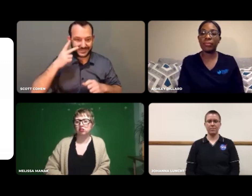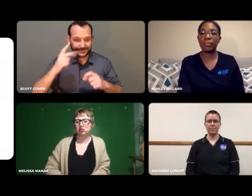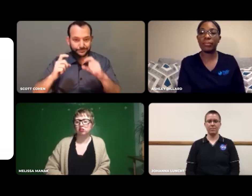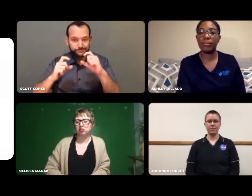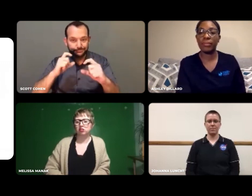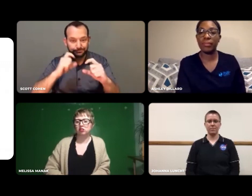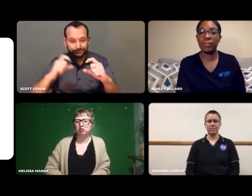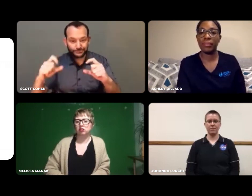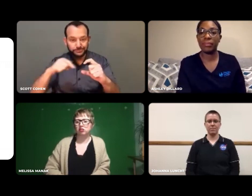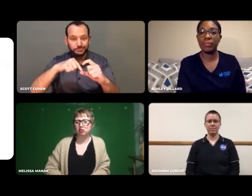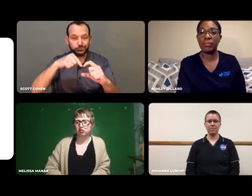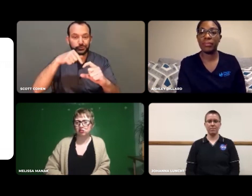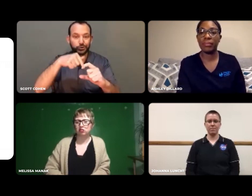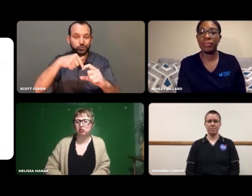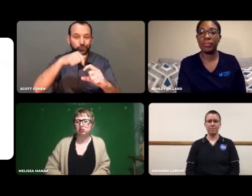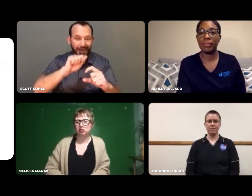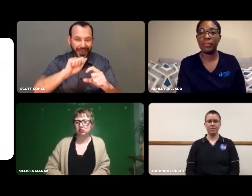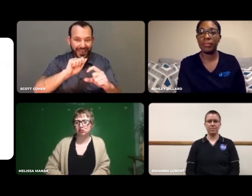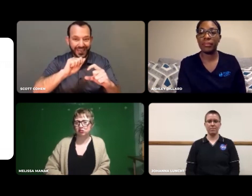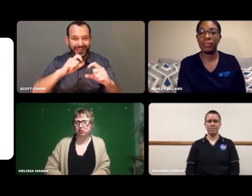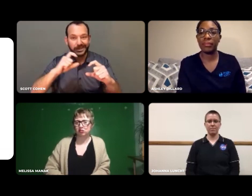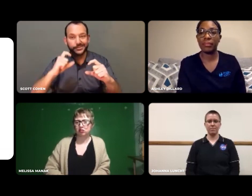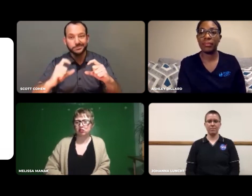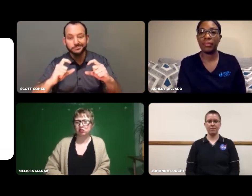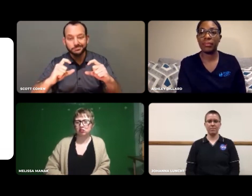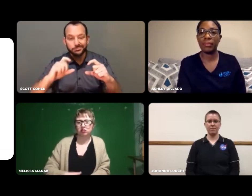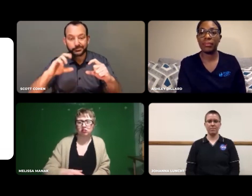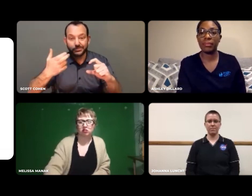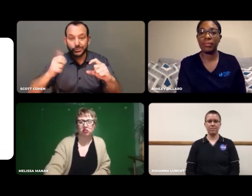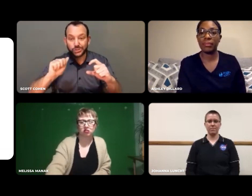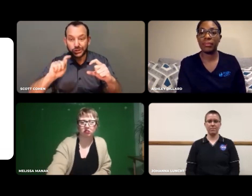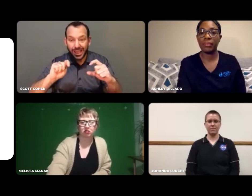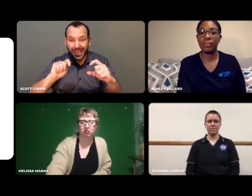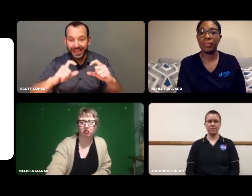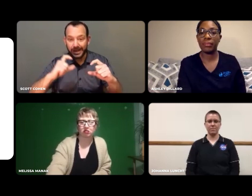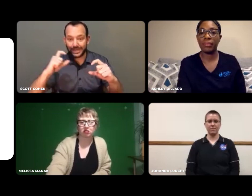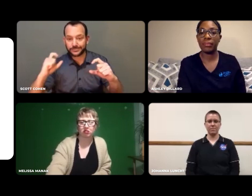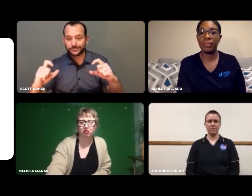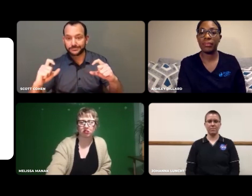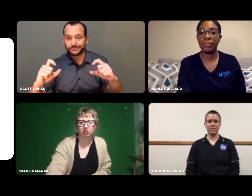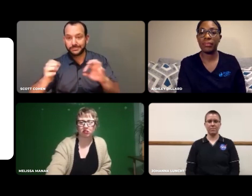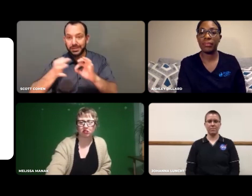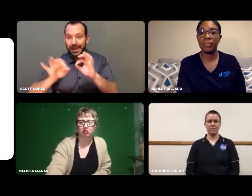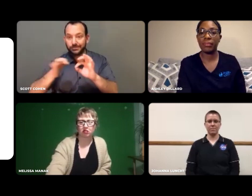You should be able to see "Q&A," "Chat," and "Captions" buttons on the bottom.